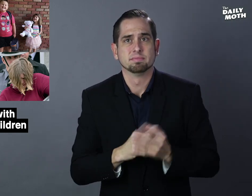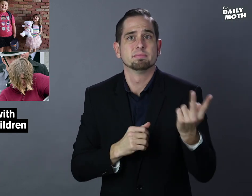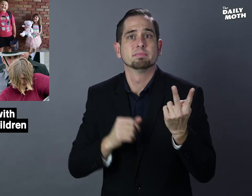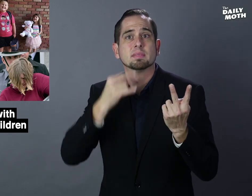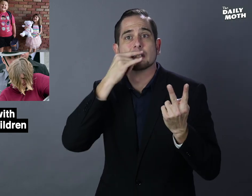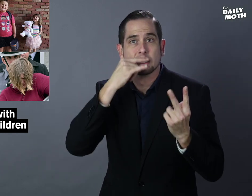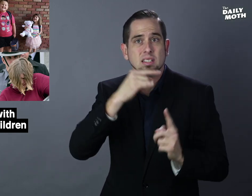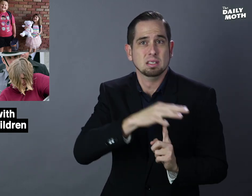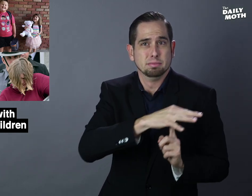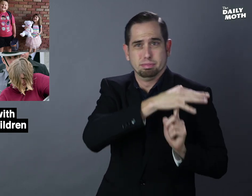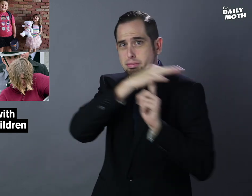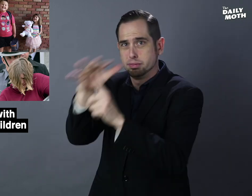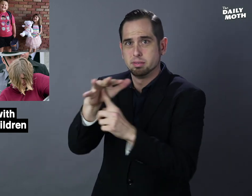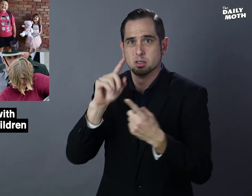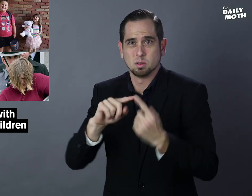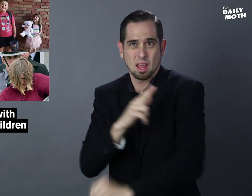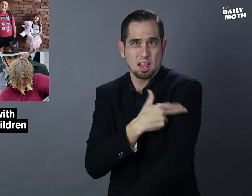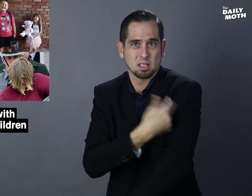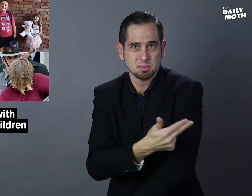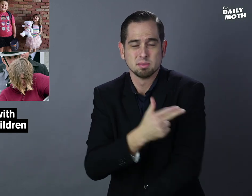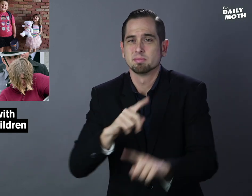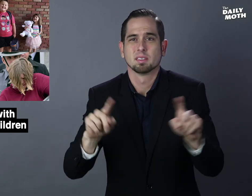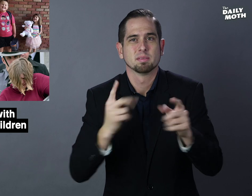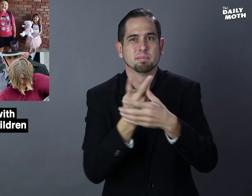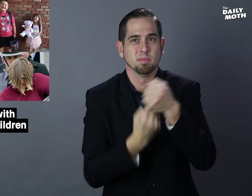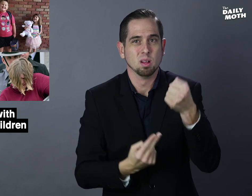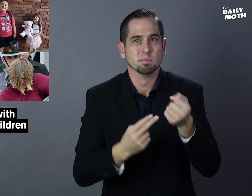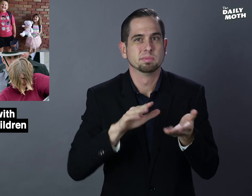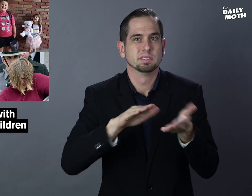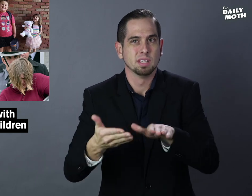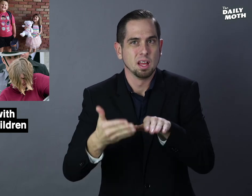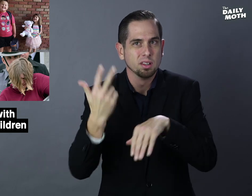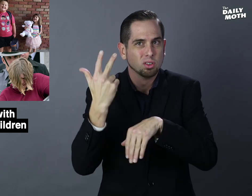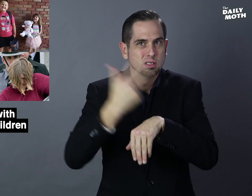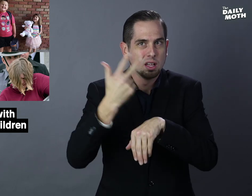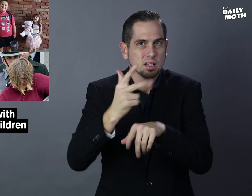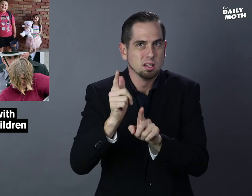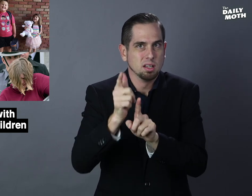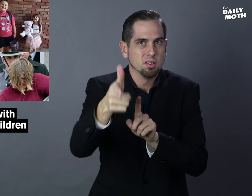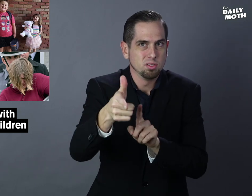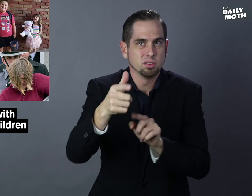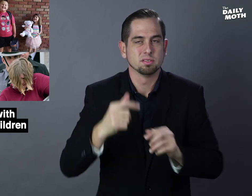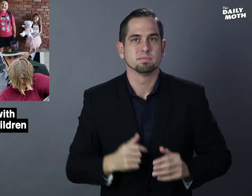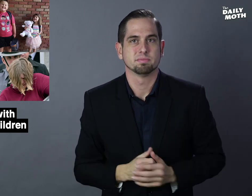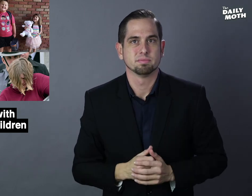They were airlifted to a hospital, but died three days later.